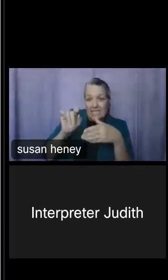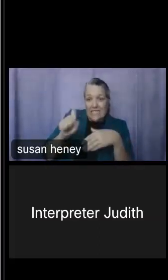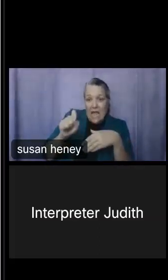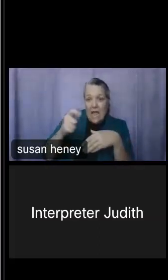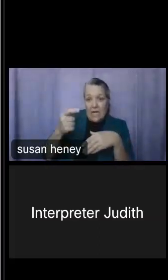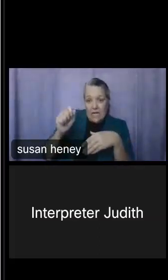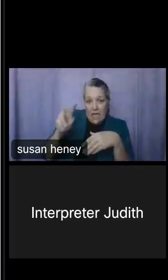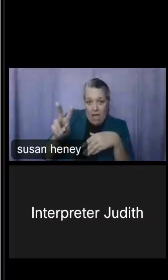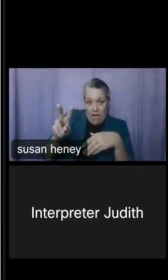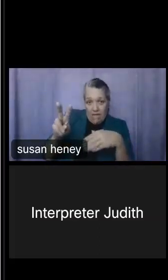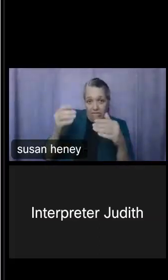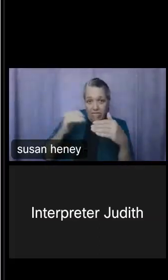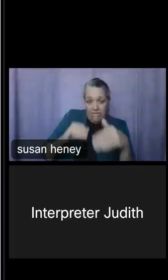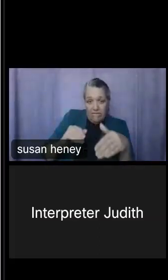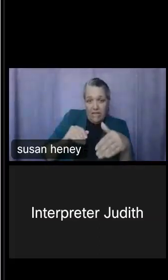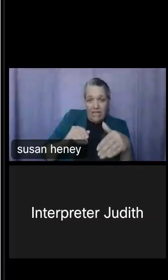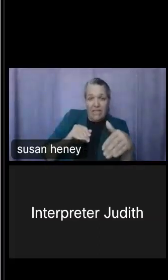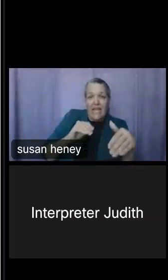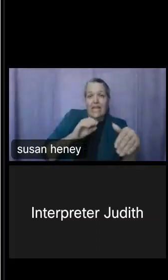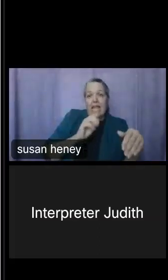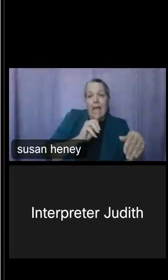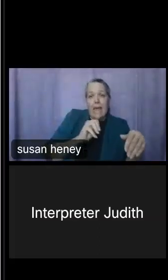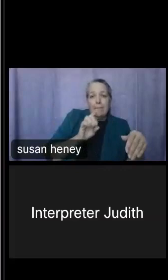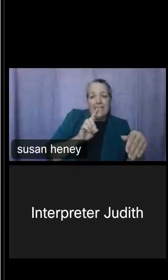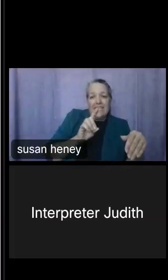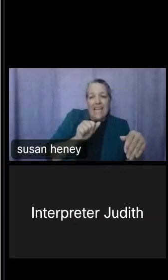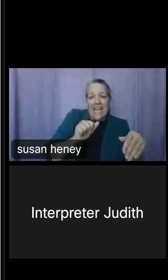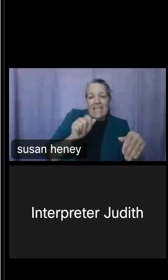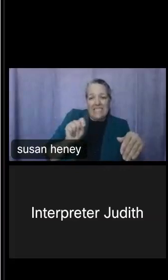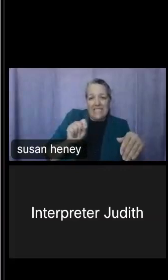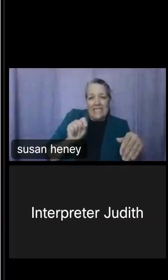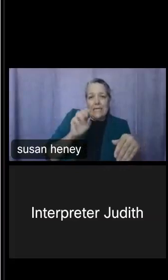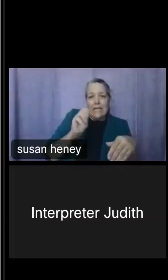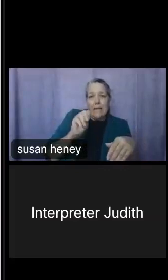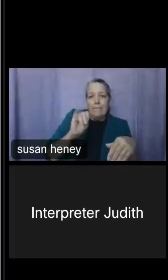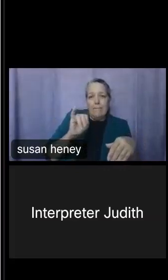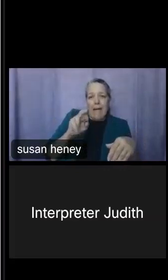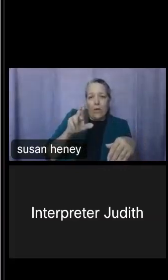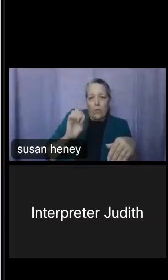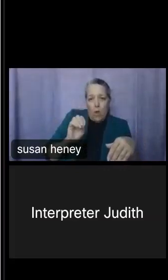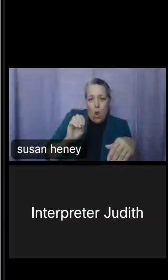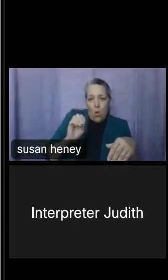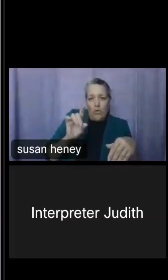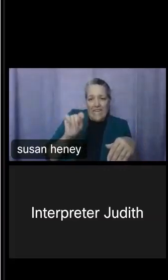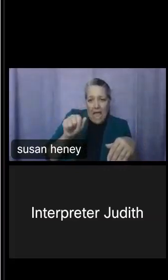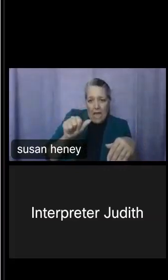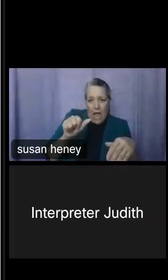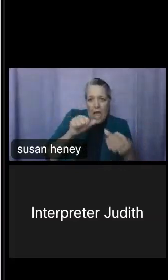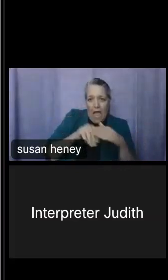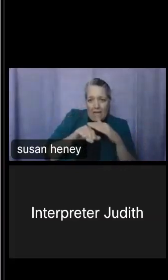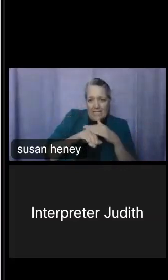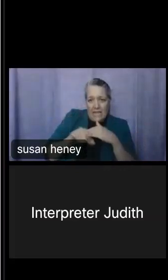microdata access tool. We'll wrap up towards the end with additional resources from other